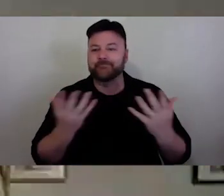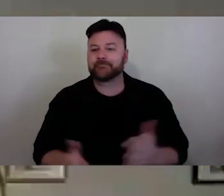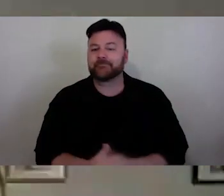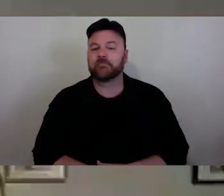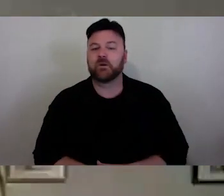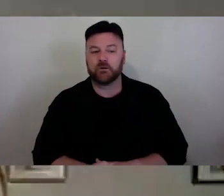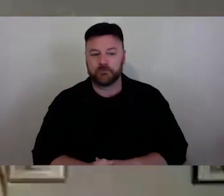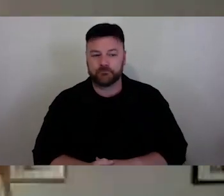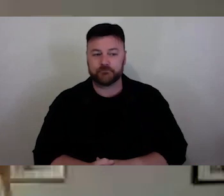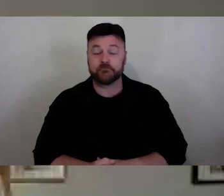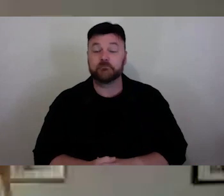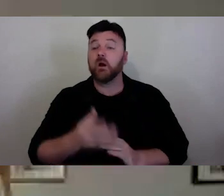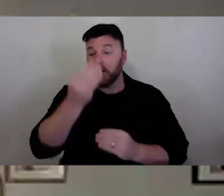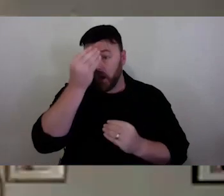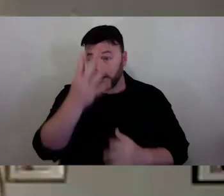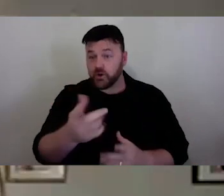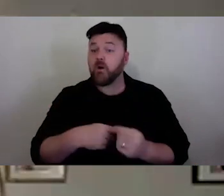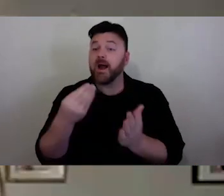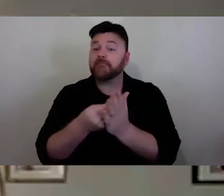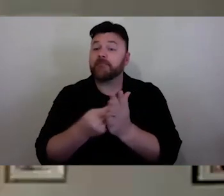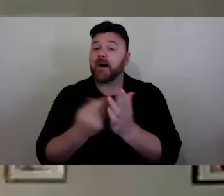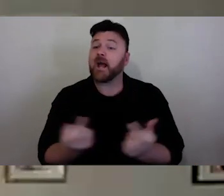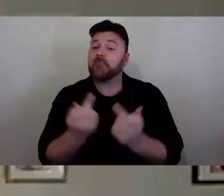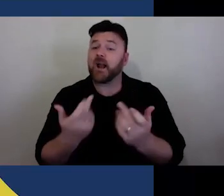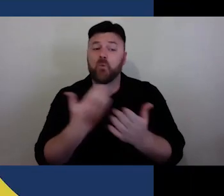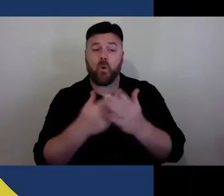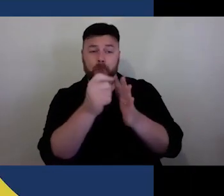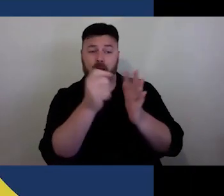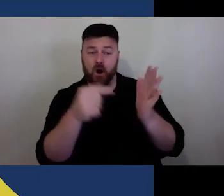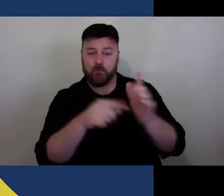2020 Resilience Fund applications will close at the end of this month on 28th May.